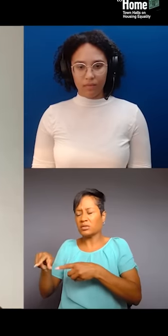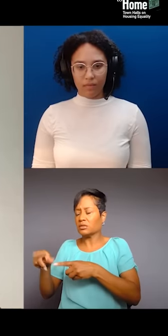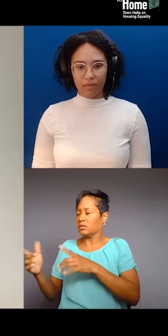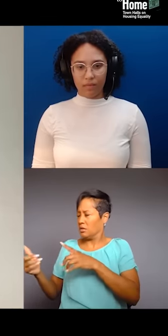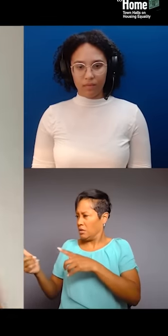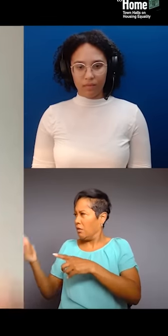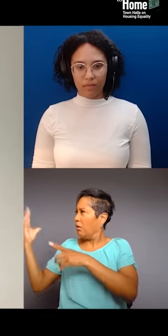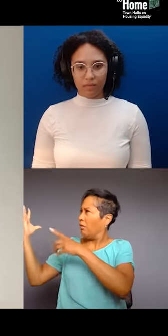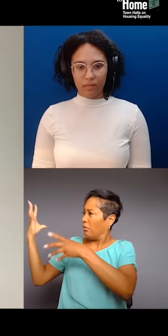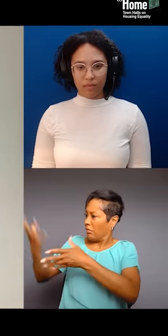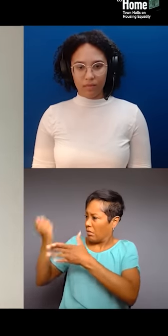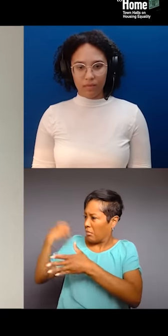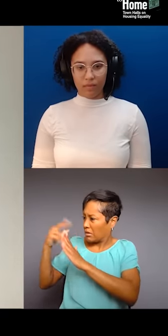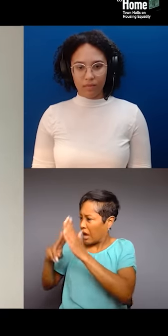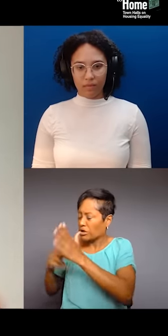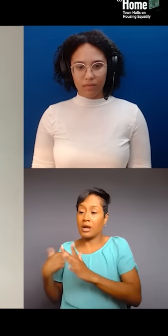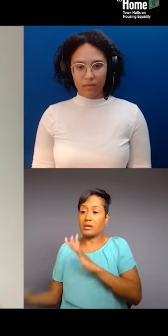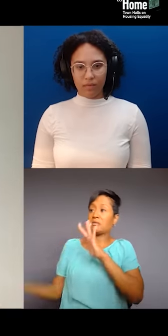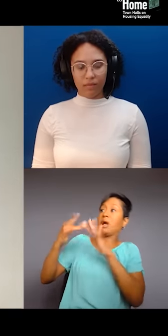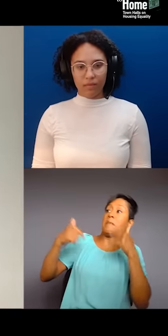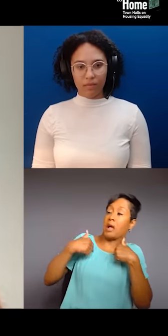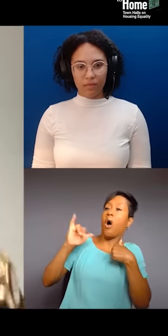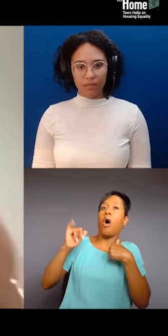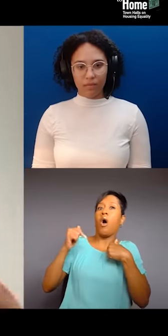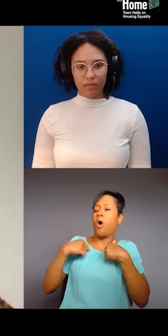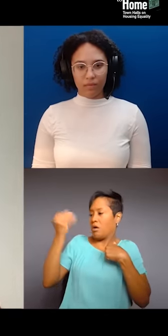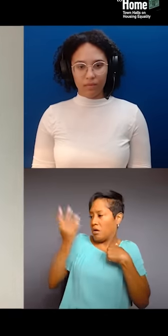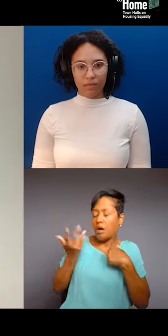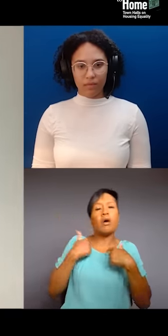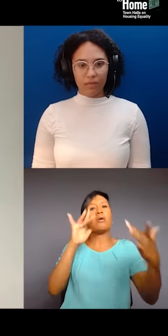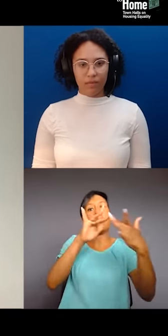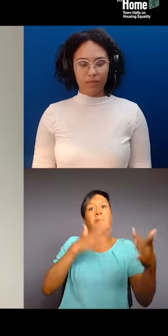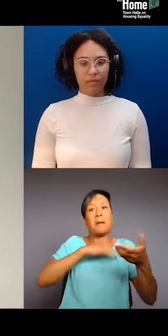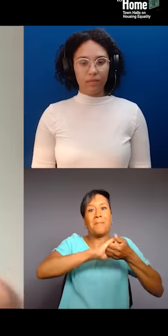who I was already working on gentrifiers coming in and threatening Black businesses already.